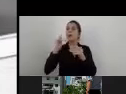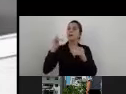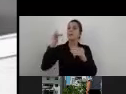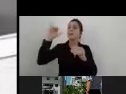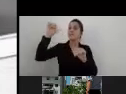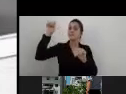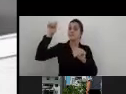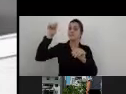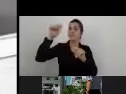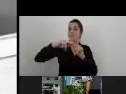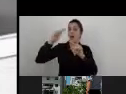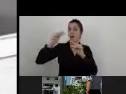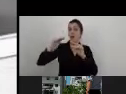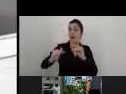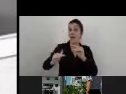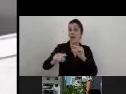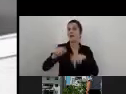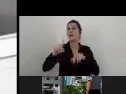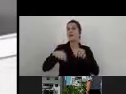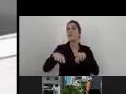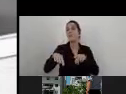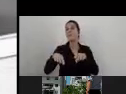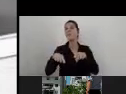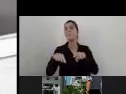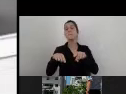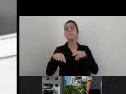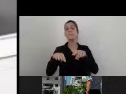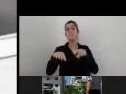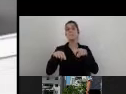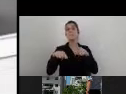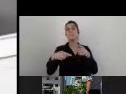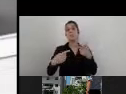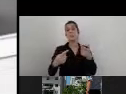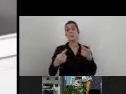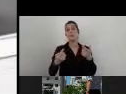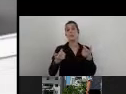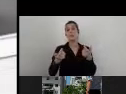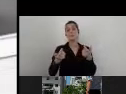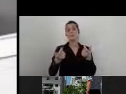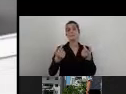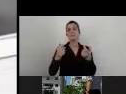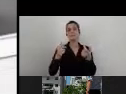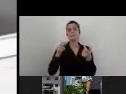sometimes there is a very harsh timetable.